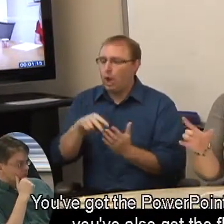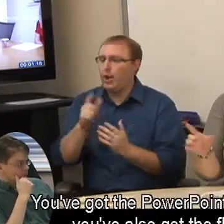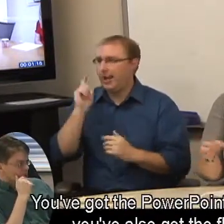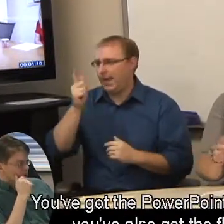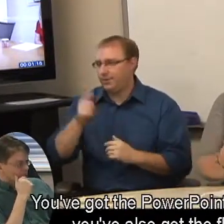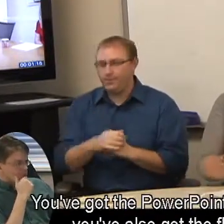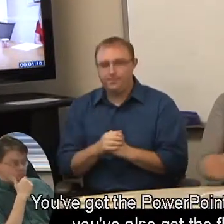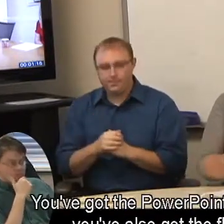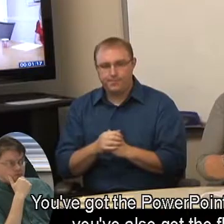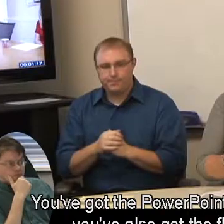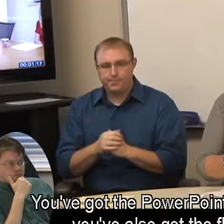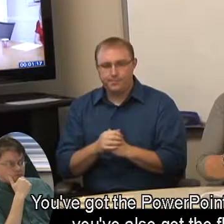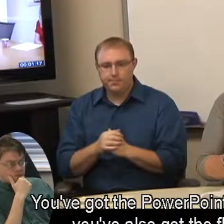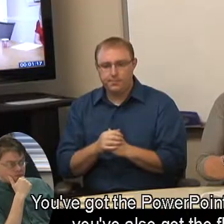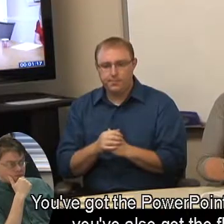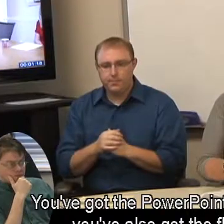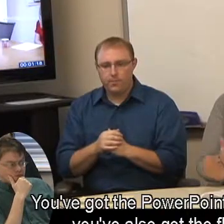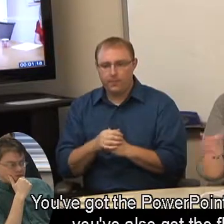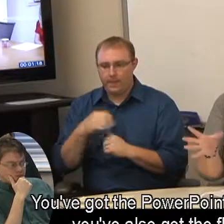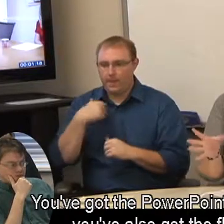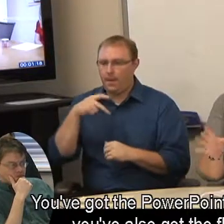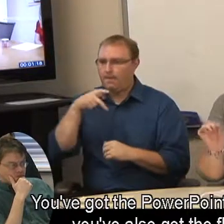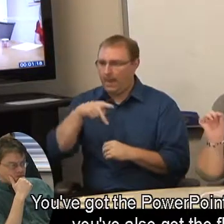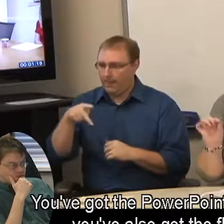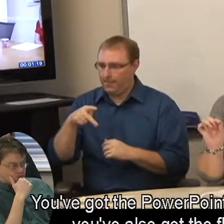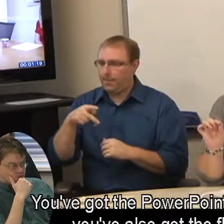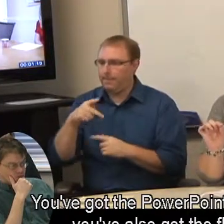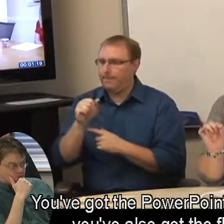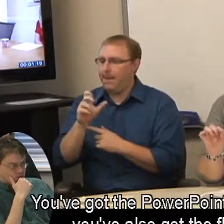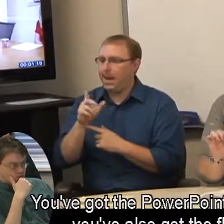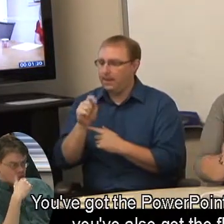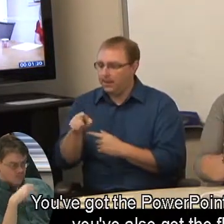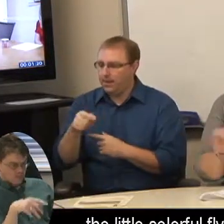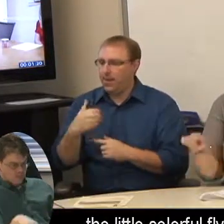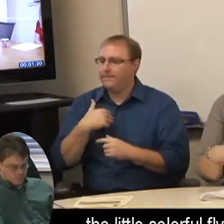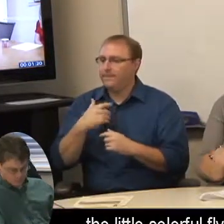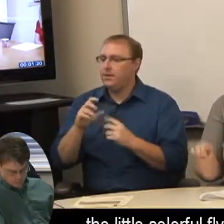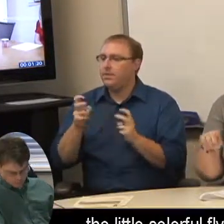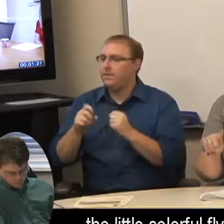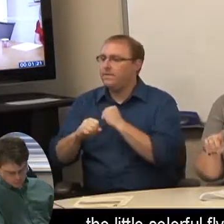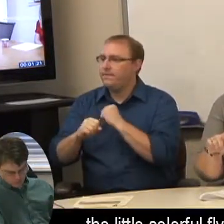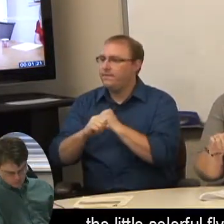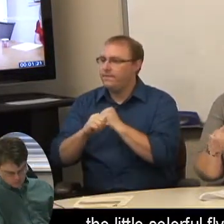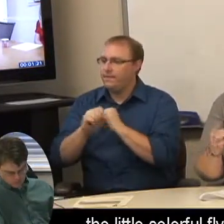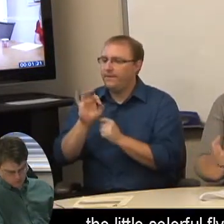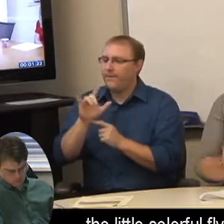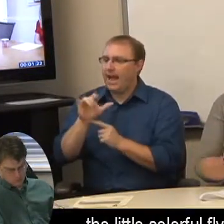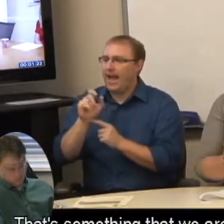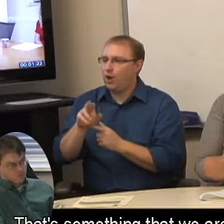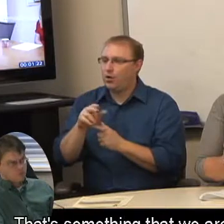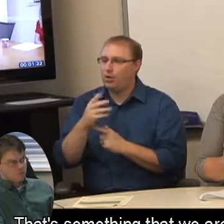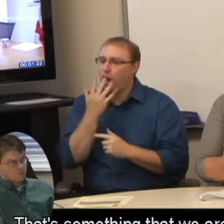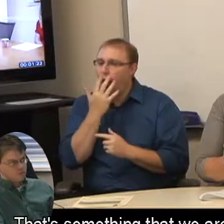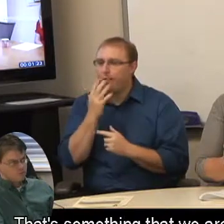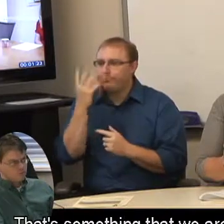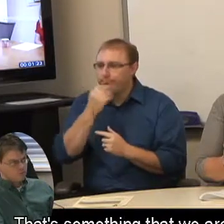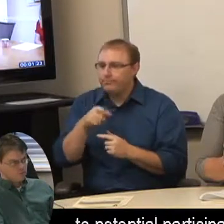You've got the PowerPoint and then you've also got the flyer, the little colorful flyer. That's something that we are distributing